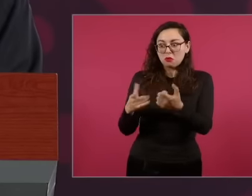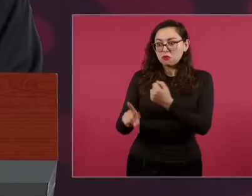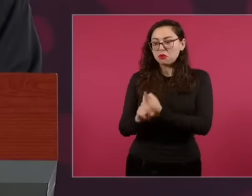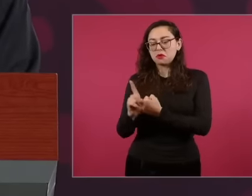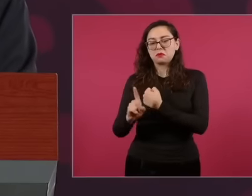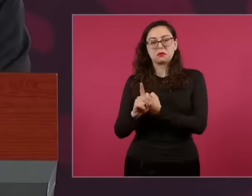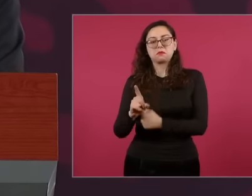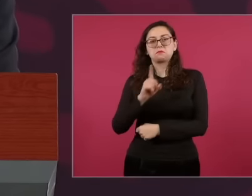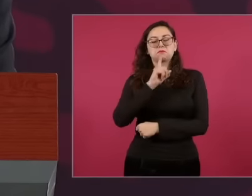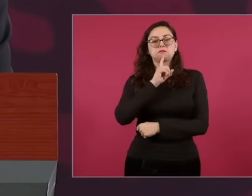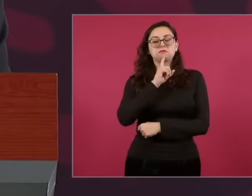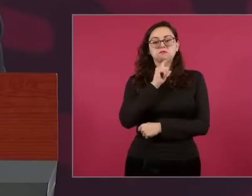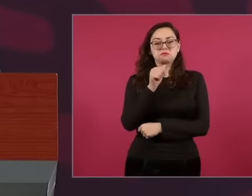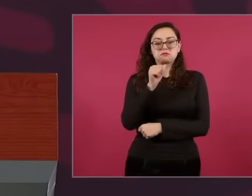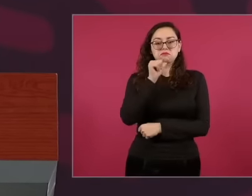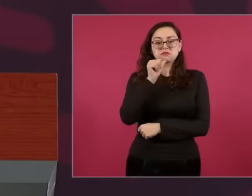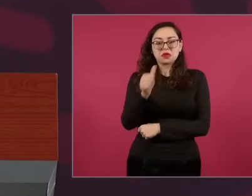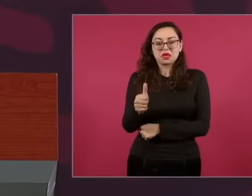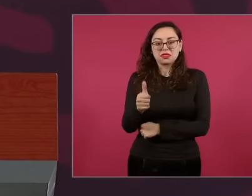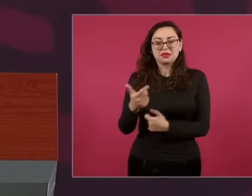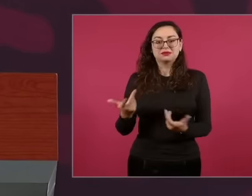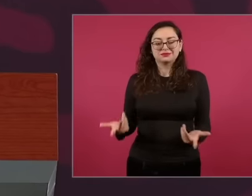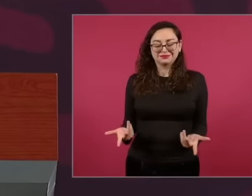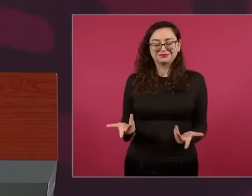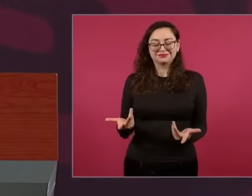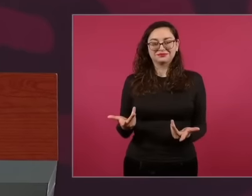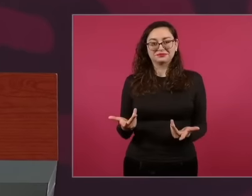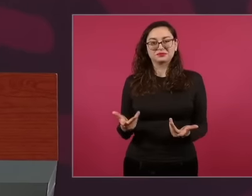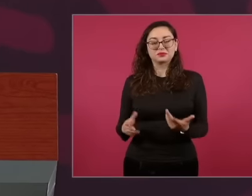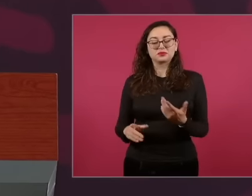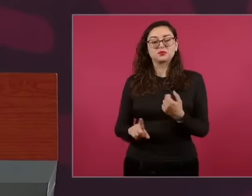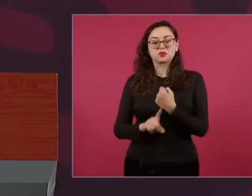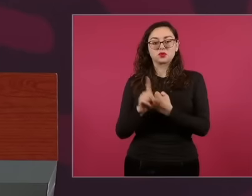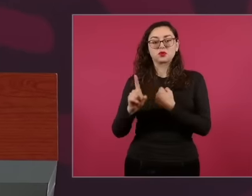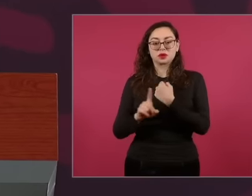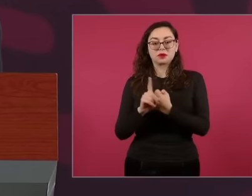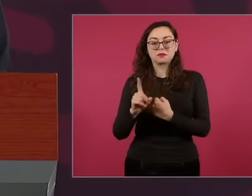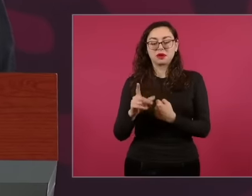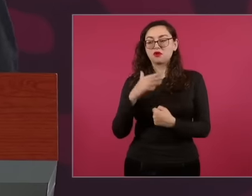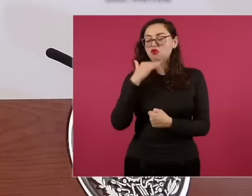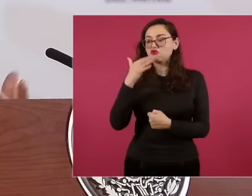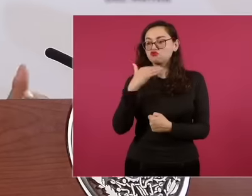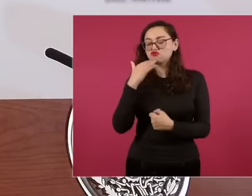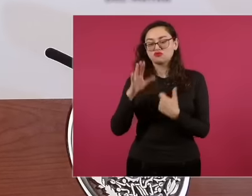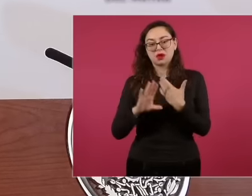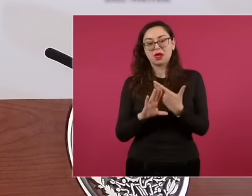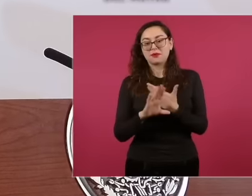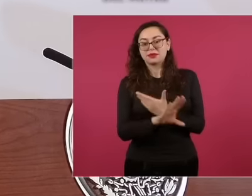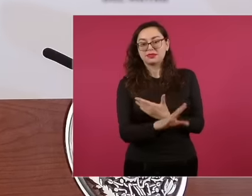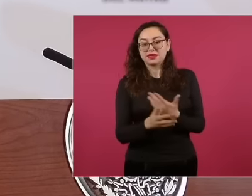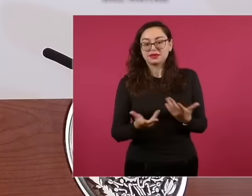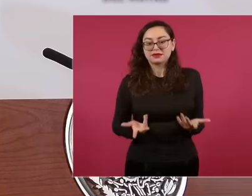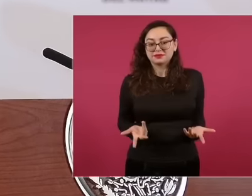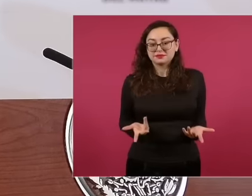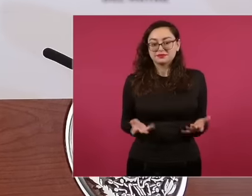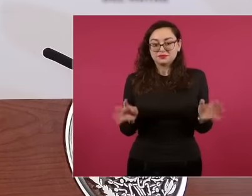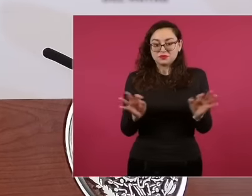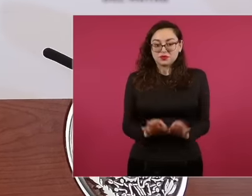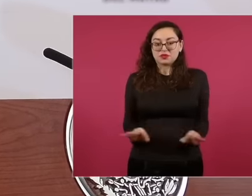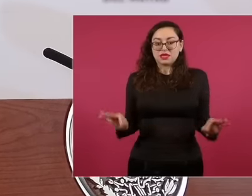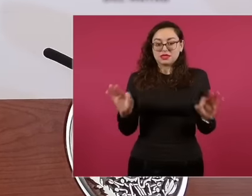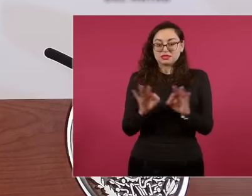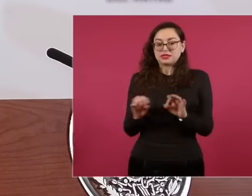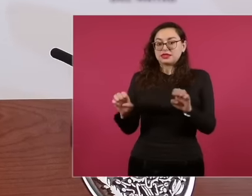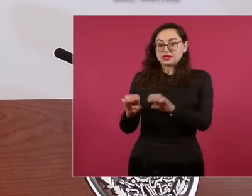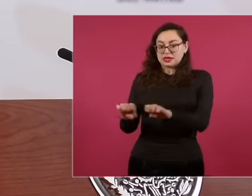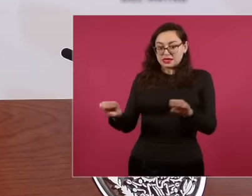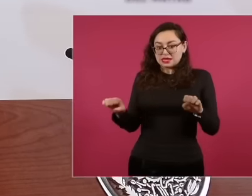corruption will be avoided. The team is very important and it is very important that there is no